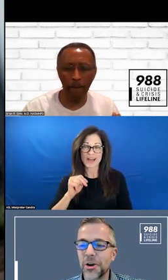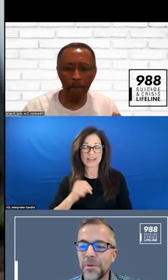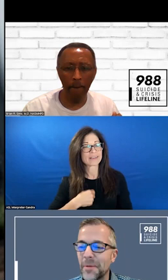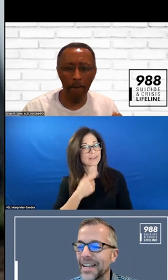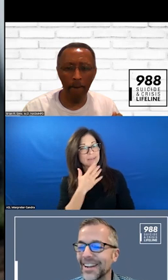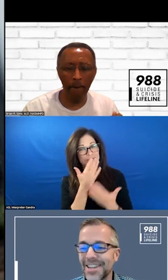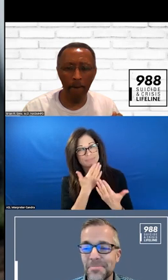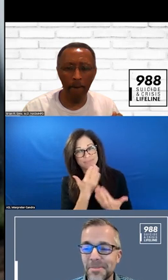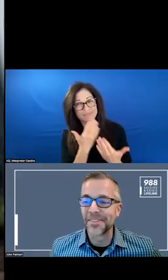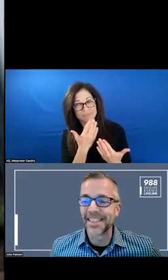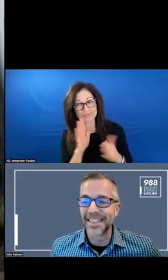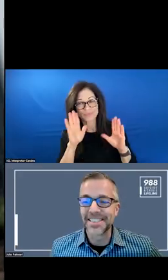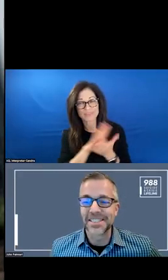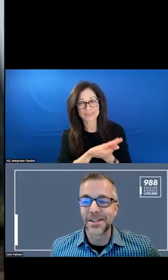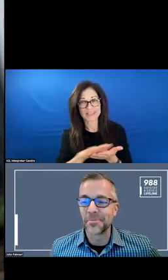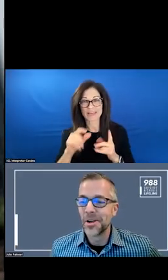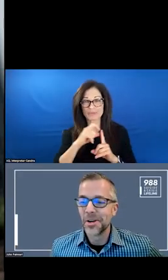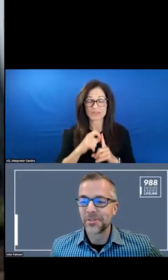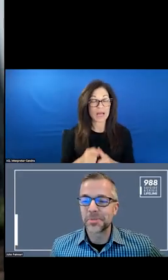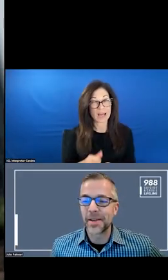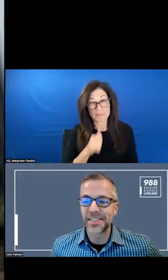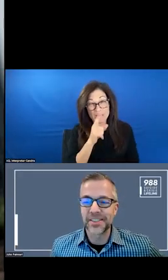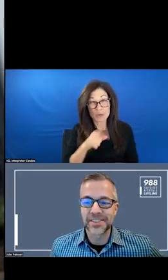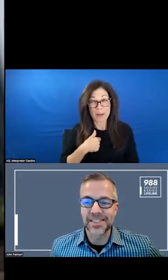SURE ABOUT BEING ON TOP OF EVERYTHING. IN SOME RESPECTS FEELS